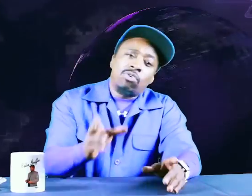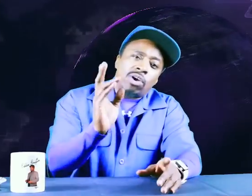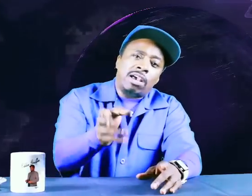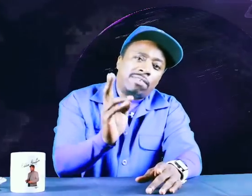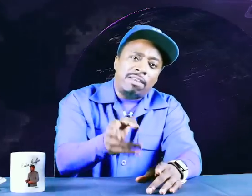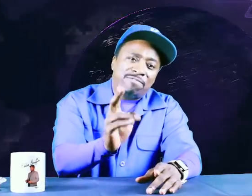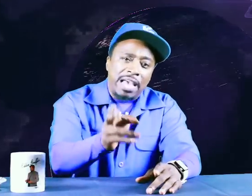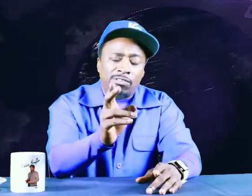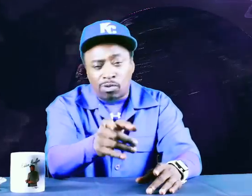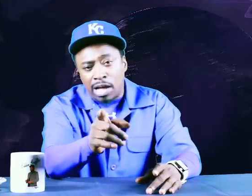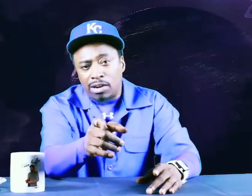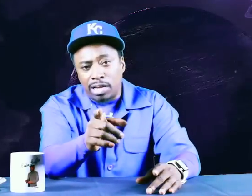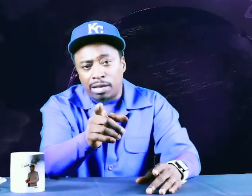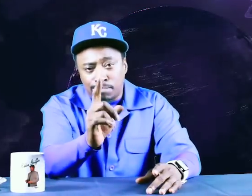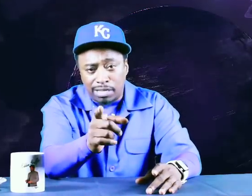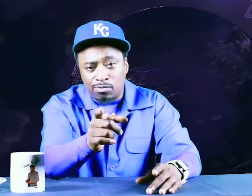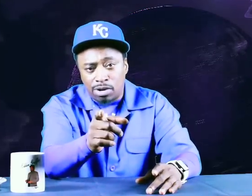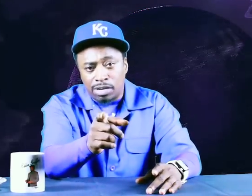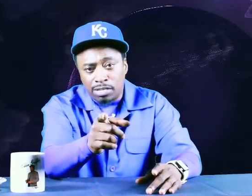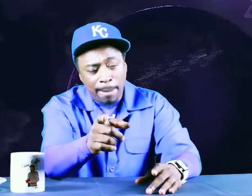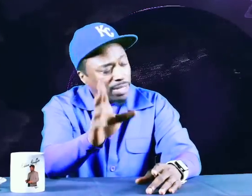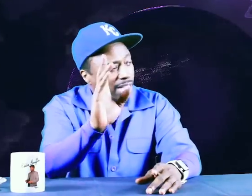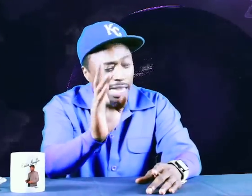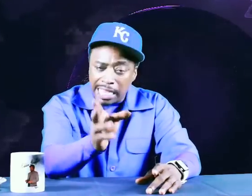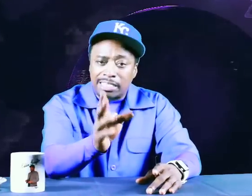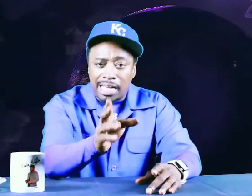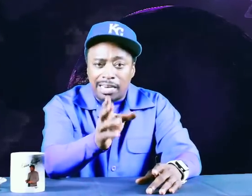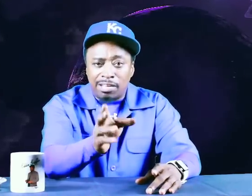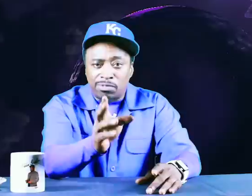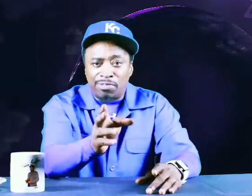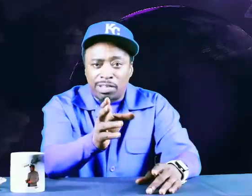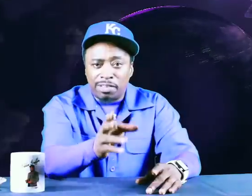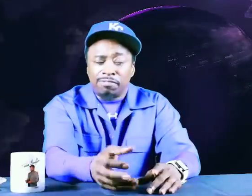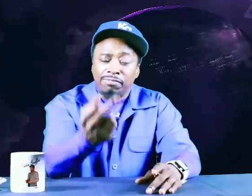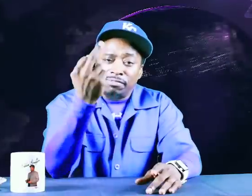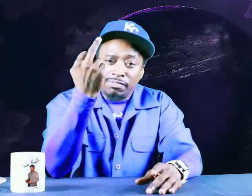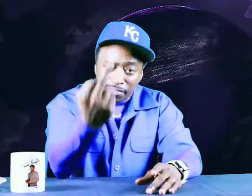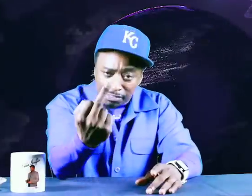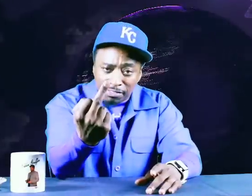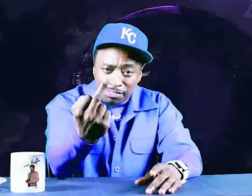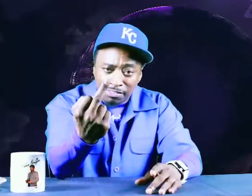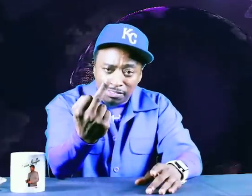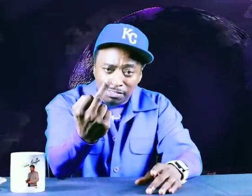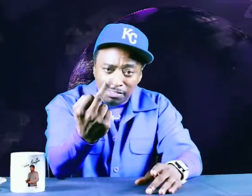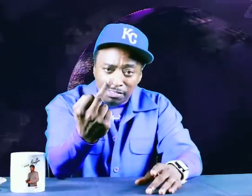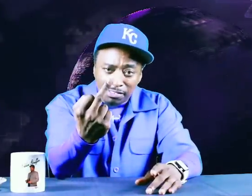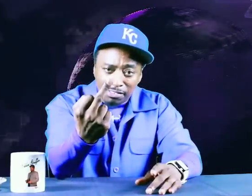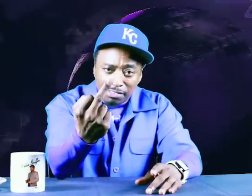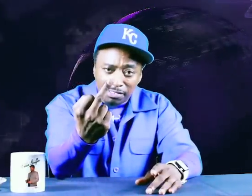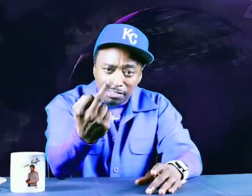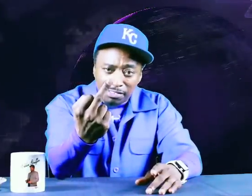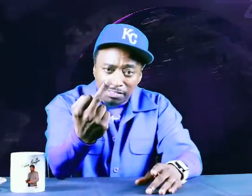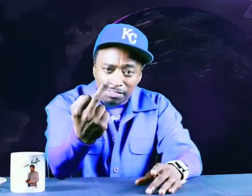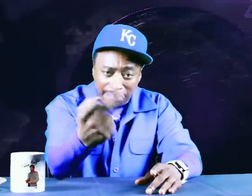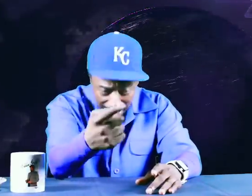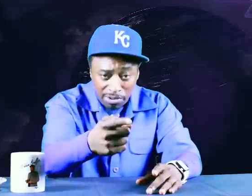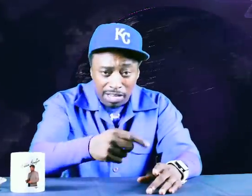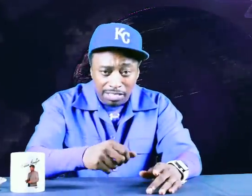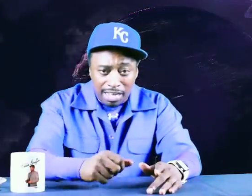To whoever that fat round head brother was, I got sign language for you... I know you understand that.